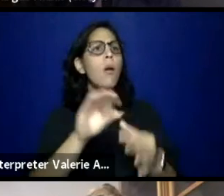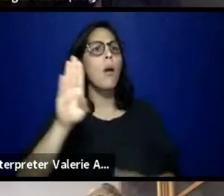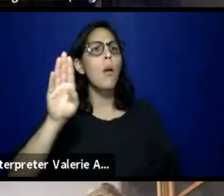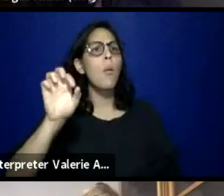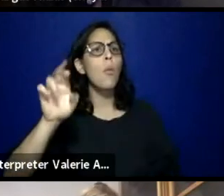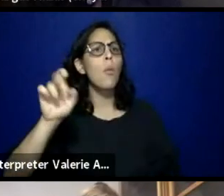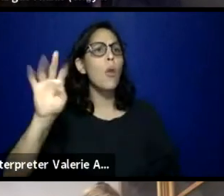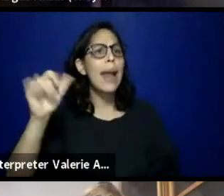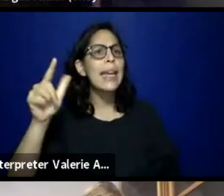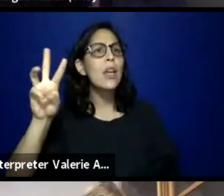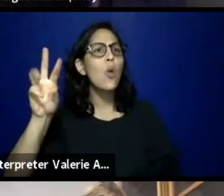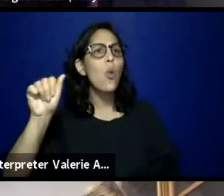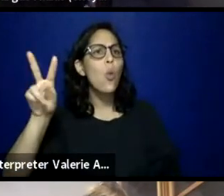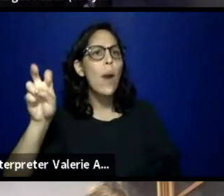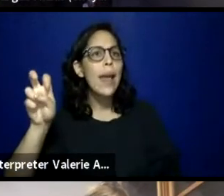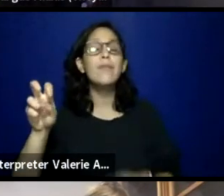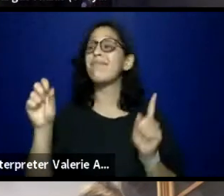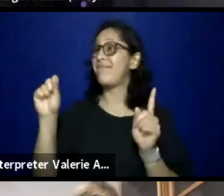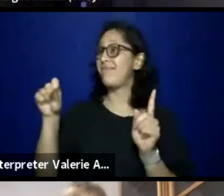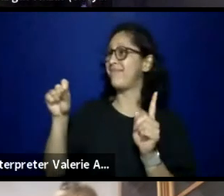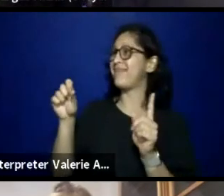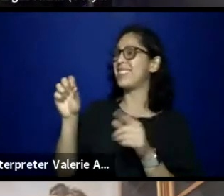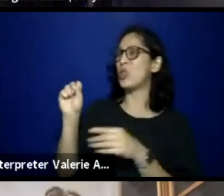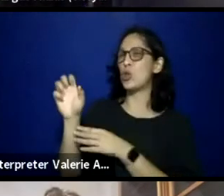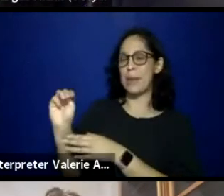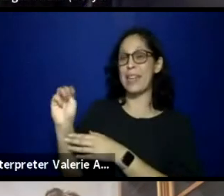We're on social media at bwtcguam,